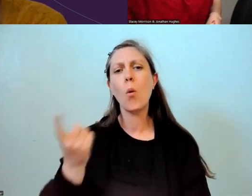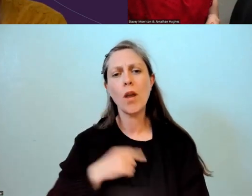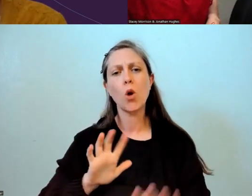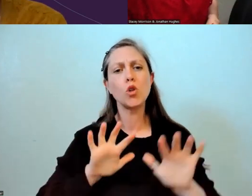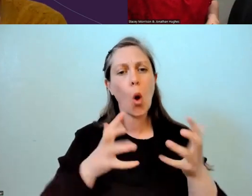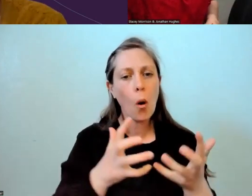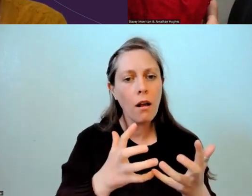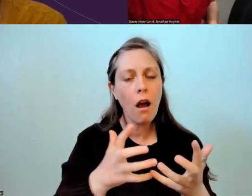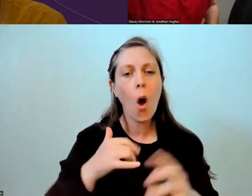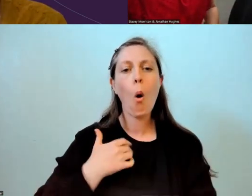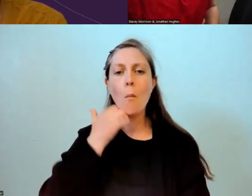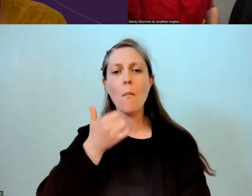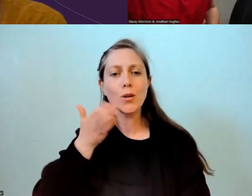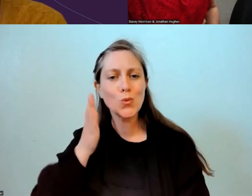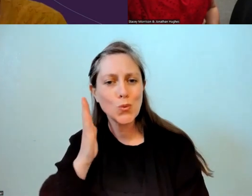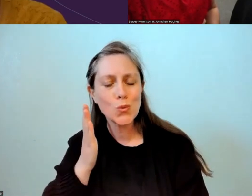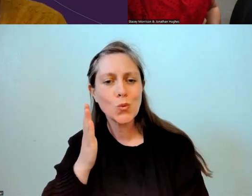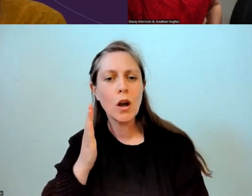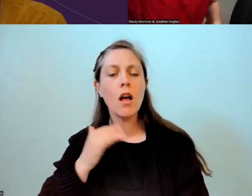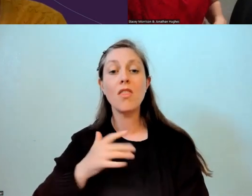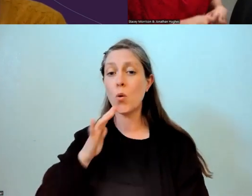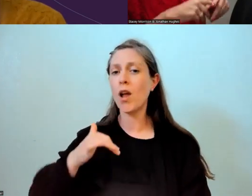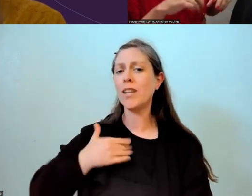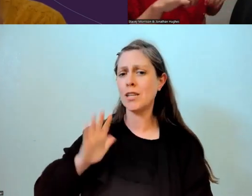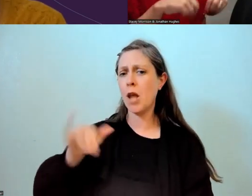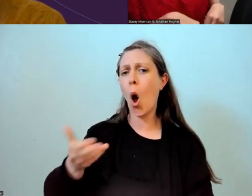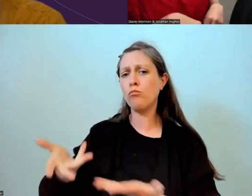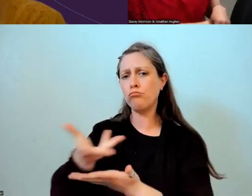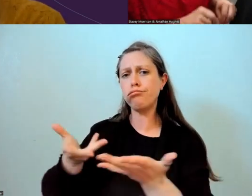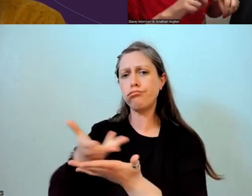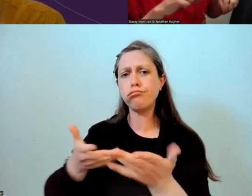there's an expectation that Te Reo's spoken at home, and I think it gets a bit weaker